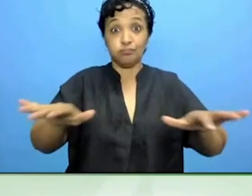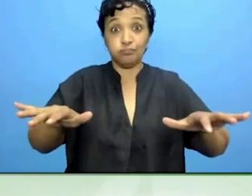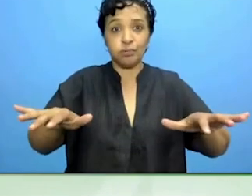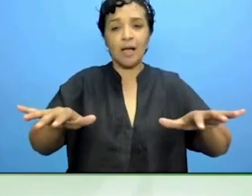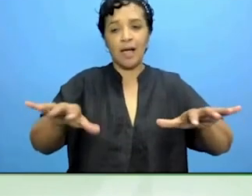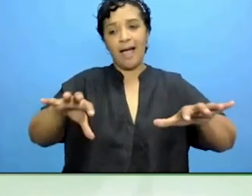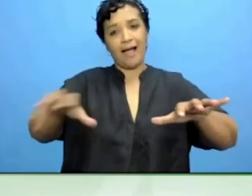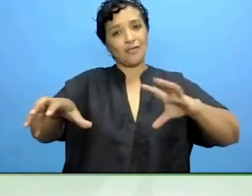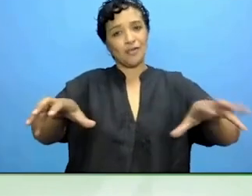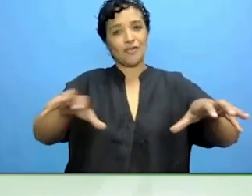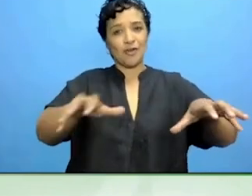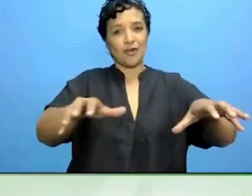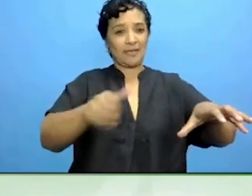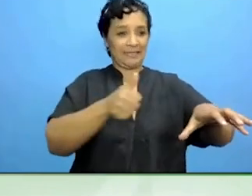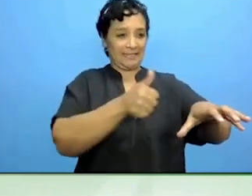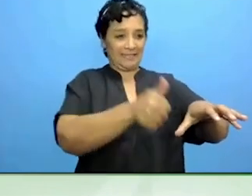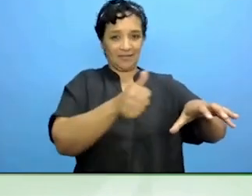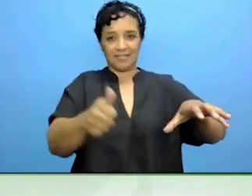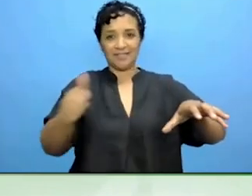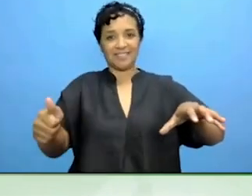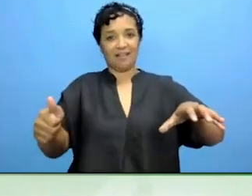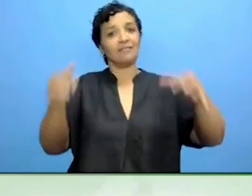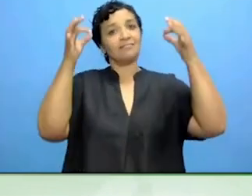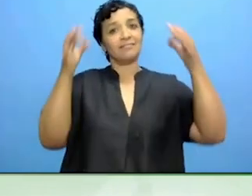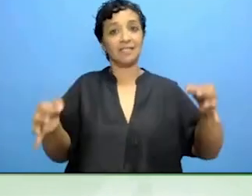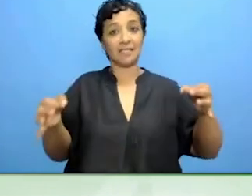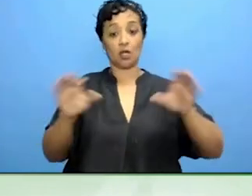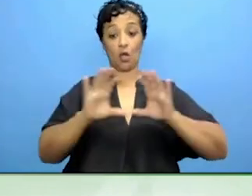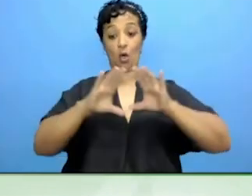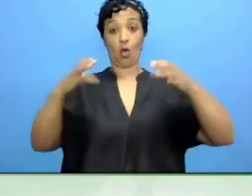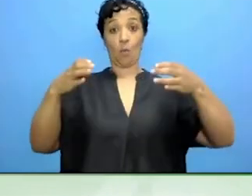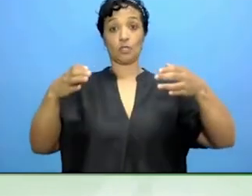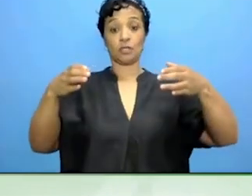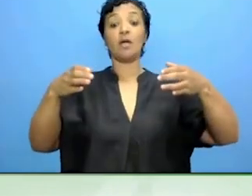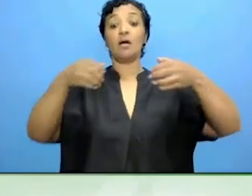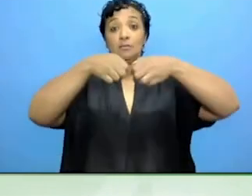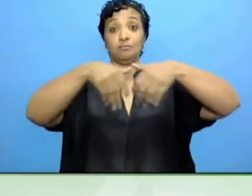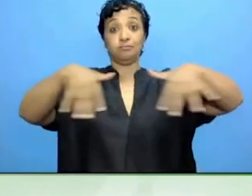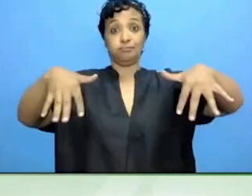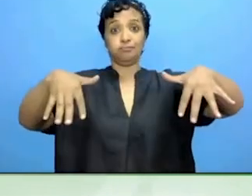The commission is playing an increasingly important role in influencing national policy.